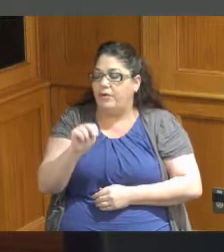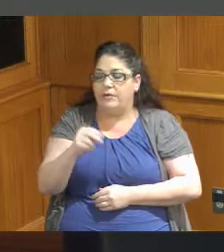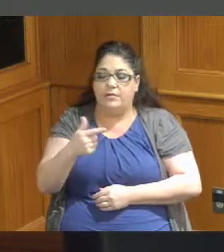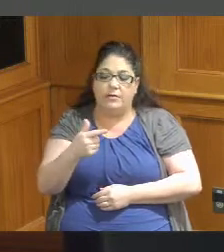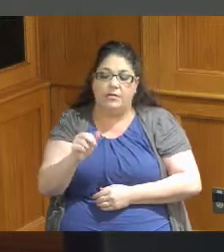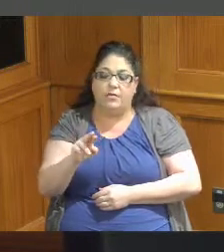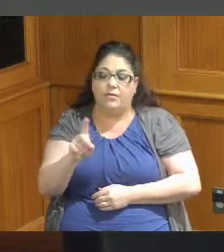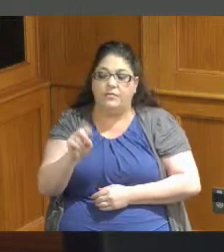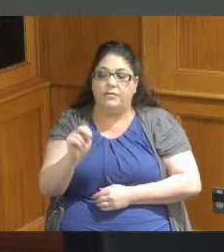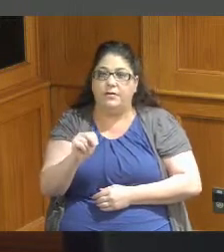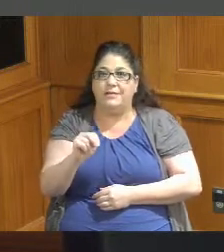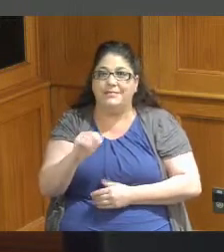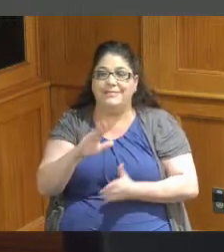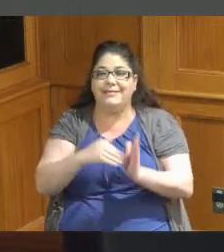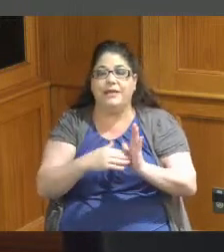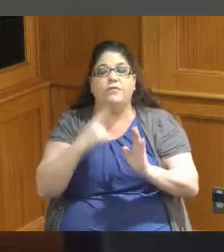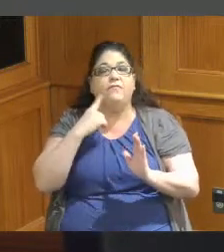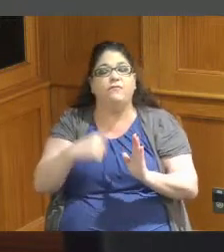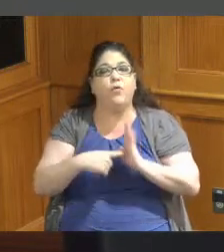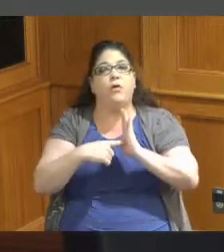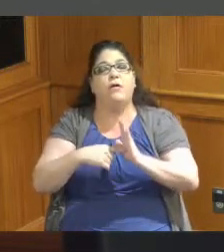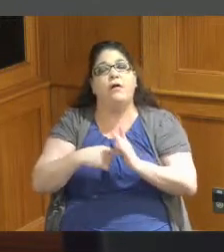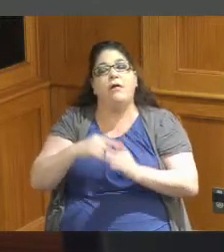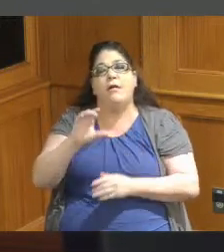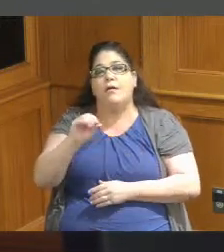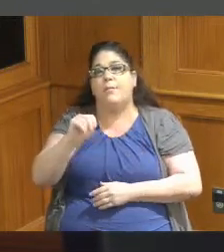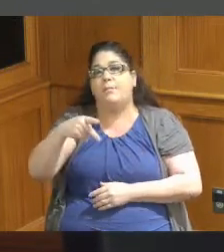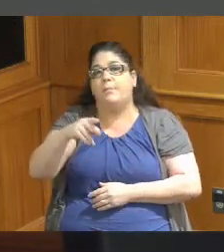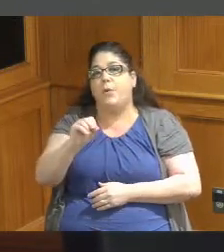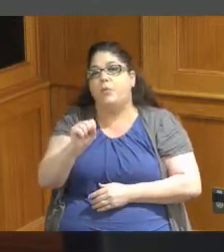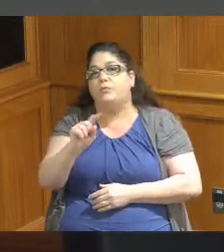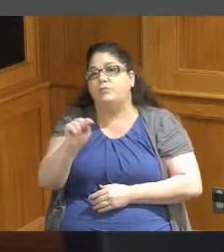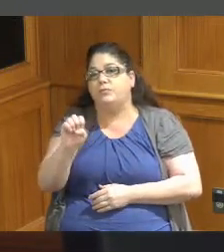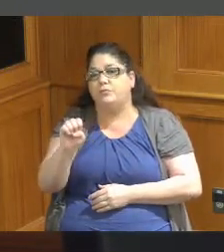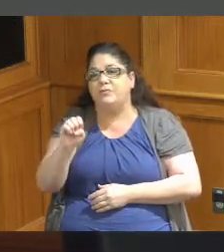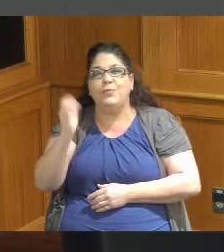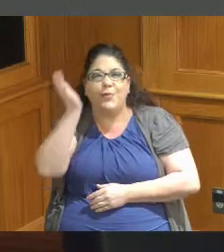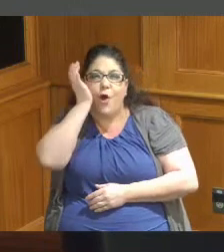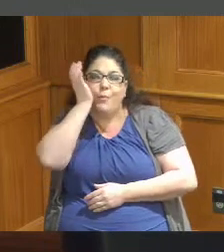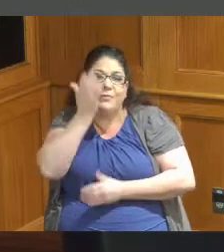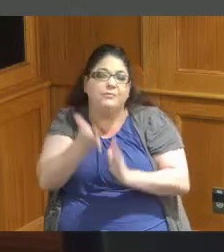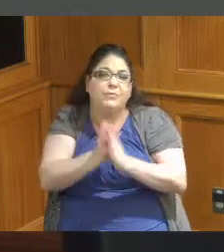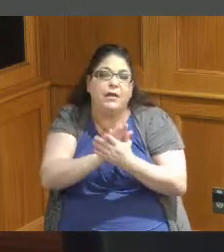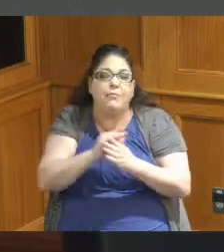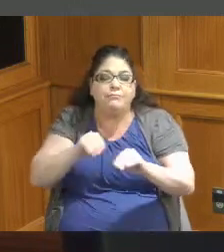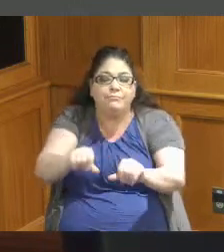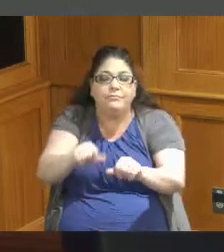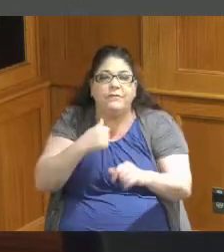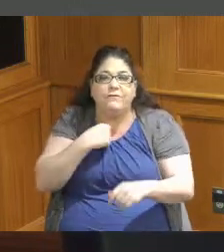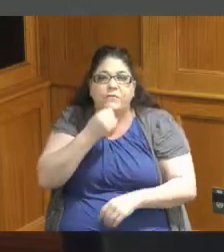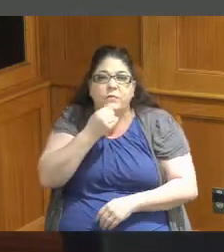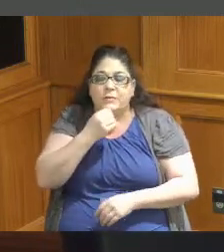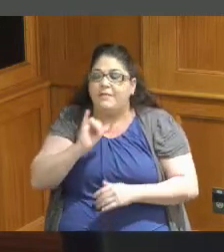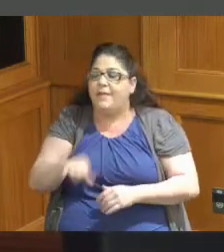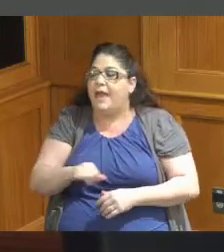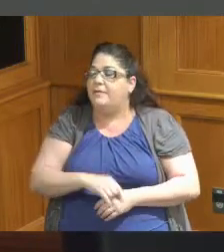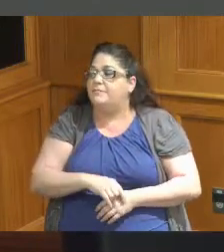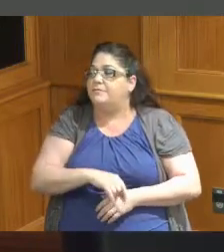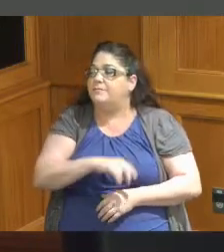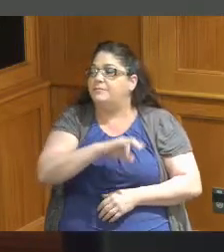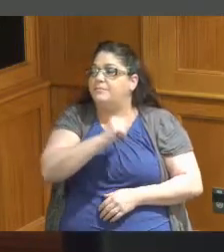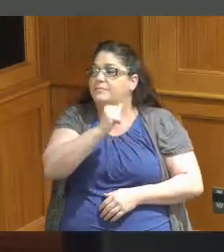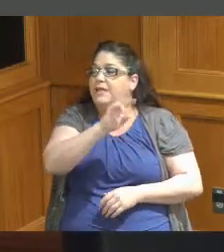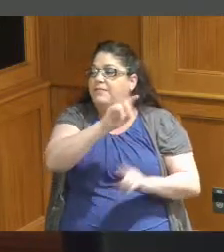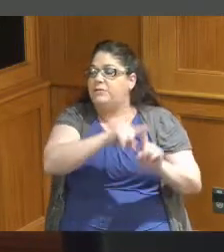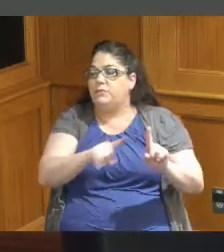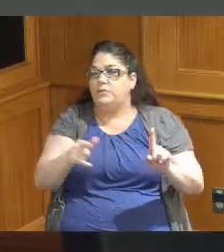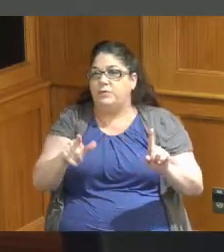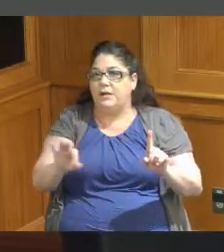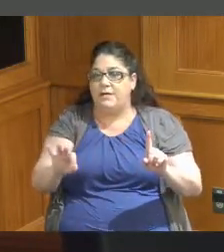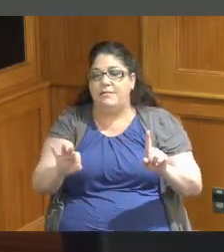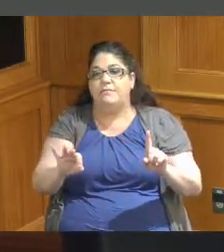composting demonstration projects items 19 through 29 are all JFS contracts the vast majority of